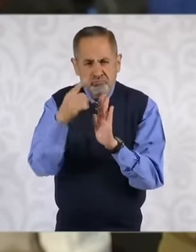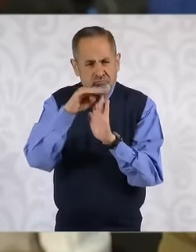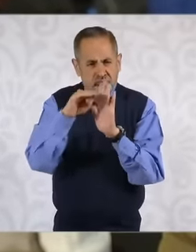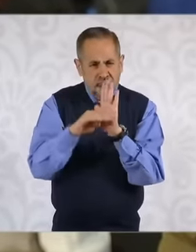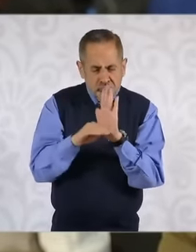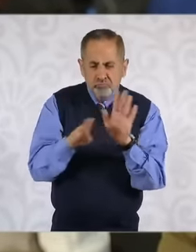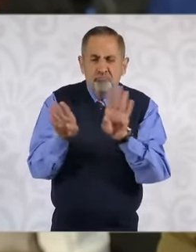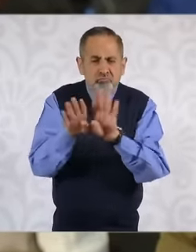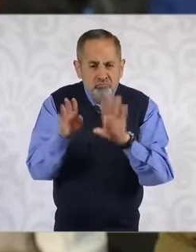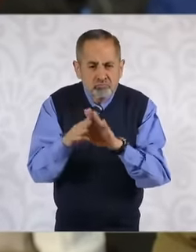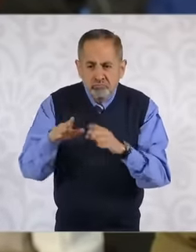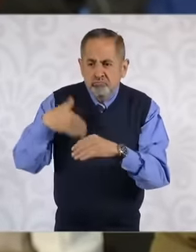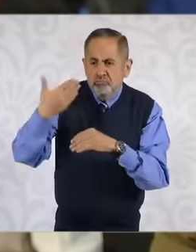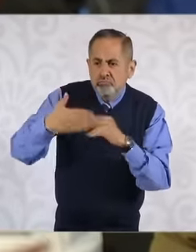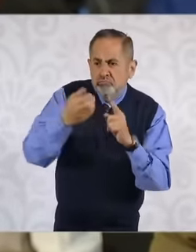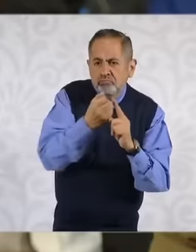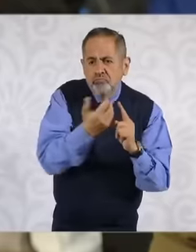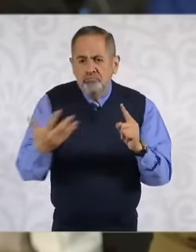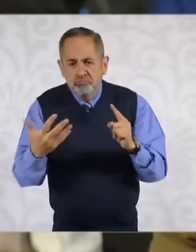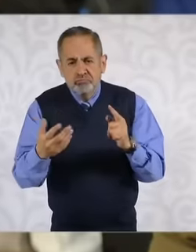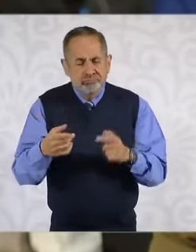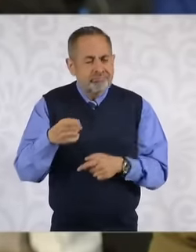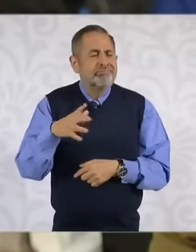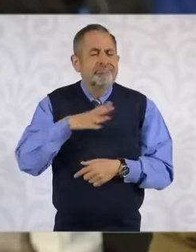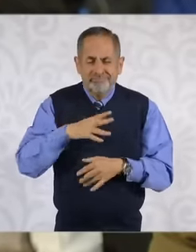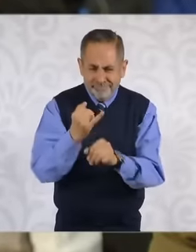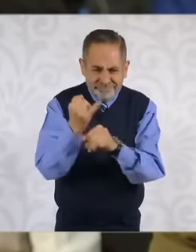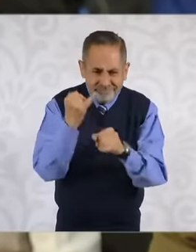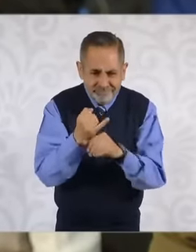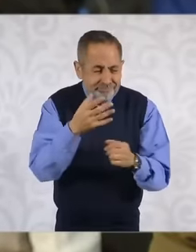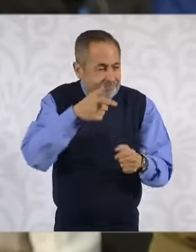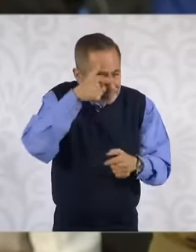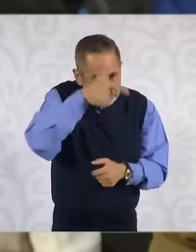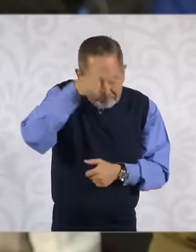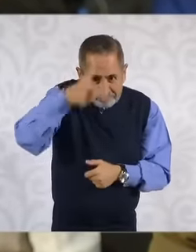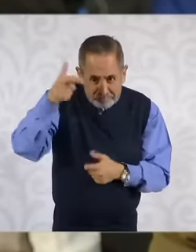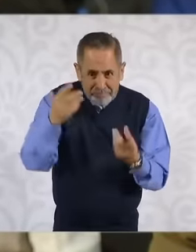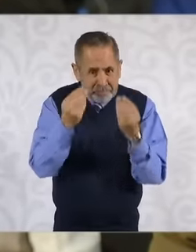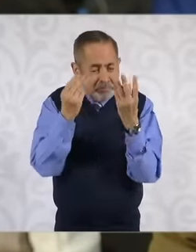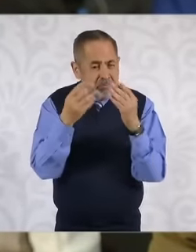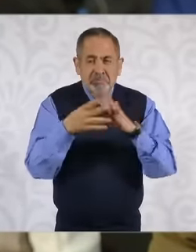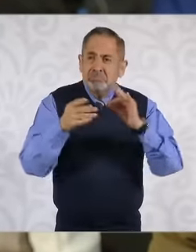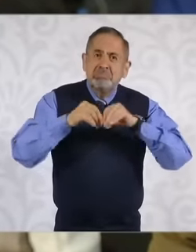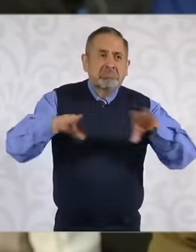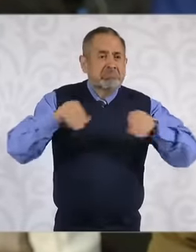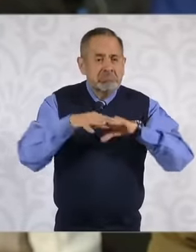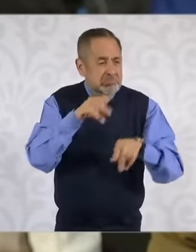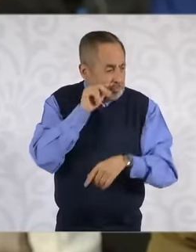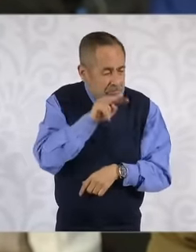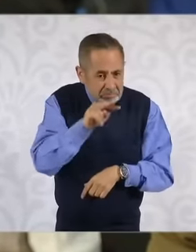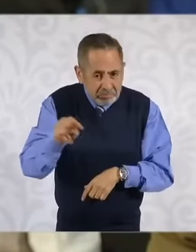There are many more that are going to come out, there are on social networks, the legal coordinator, Ernestina,